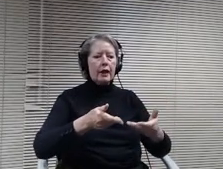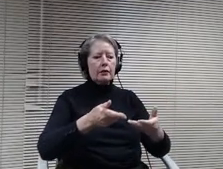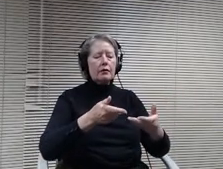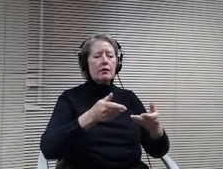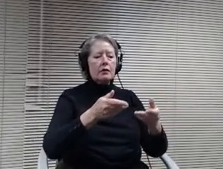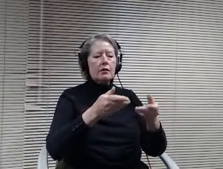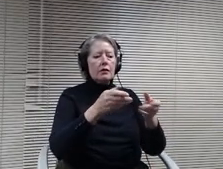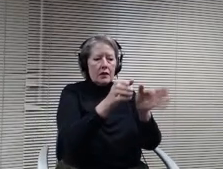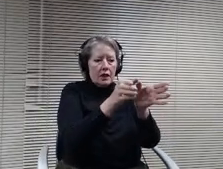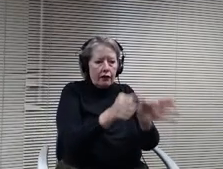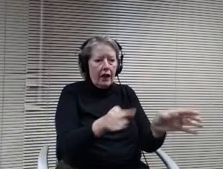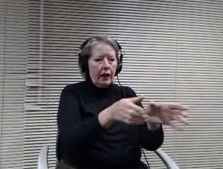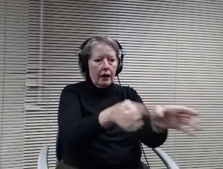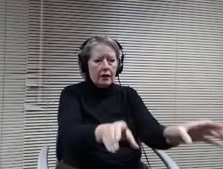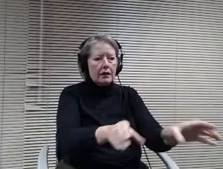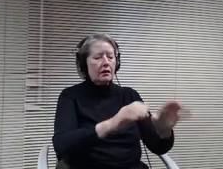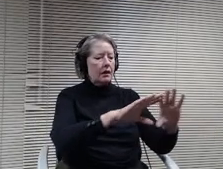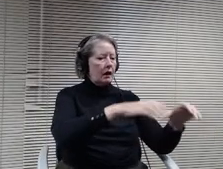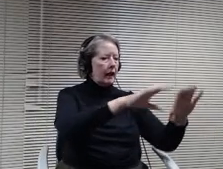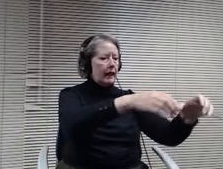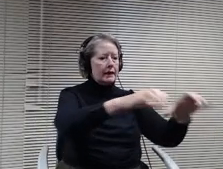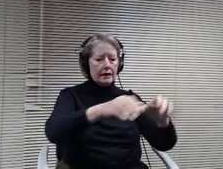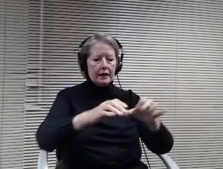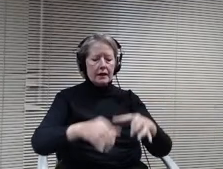with class sizes throughout the elementary schools. Generally,